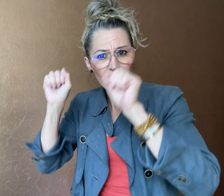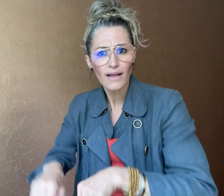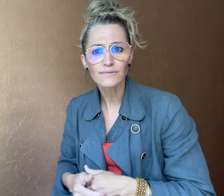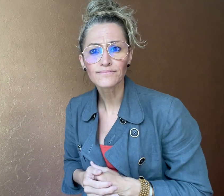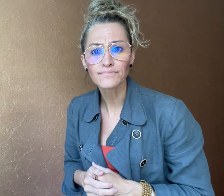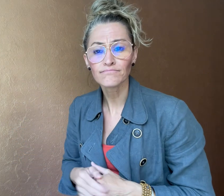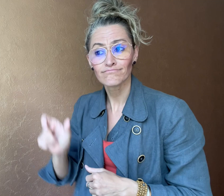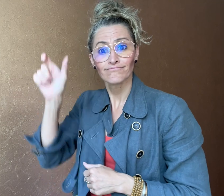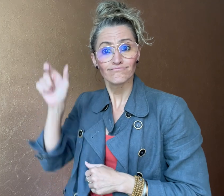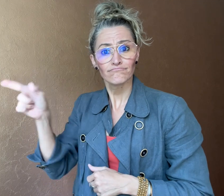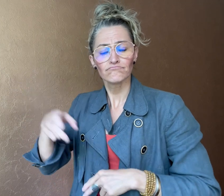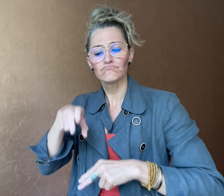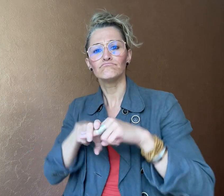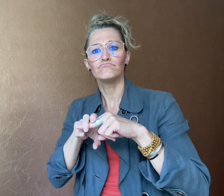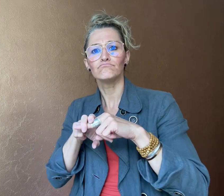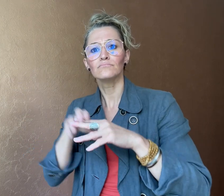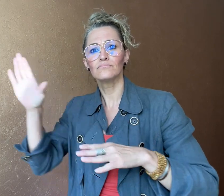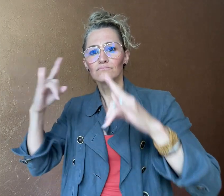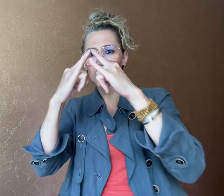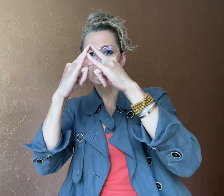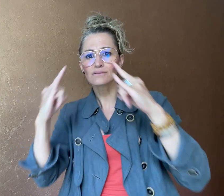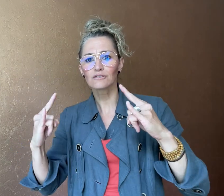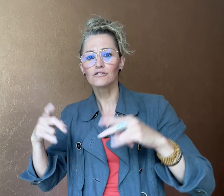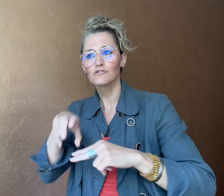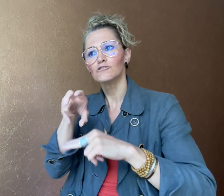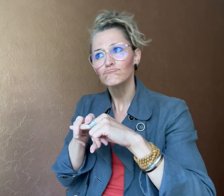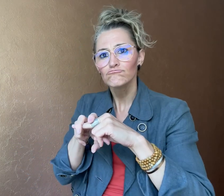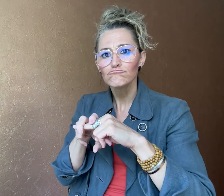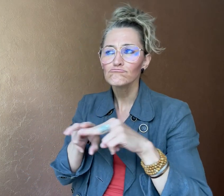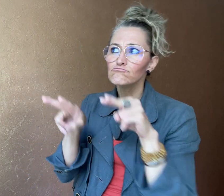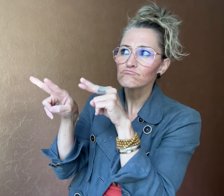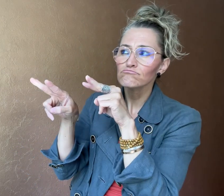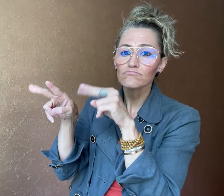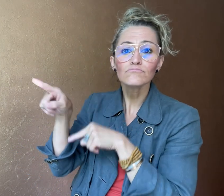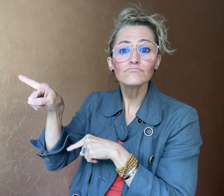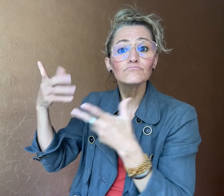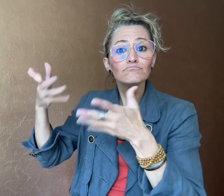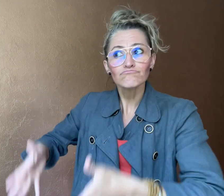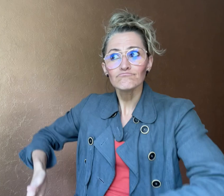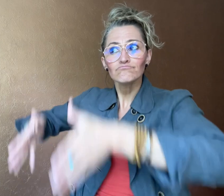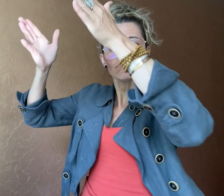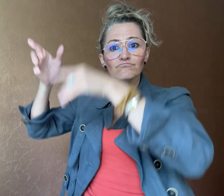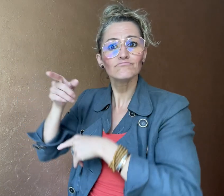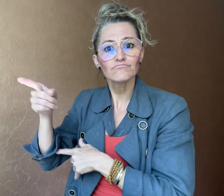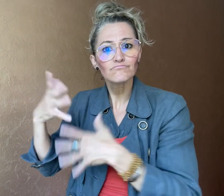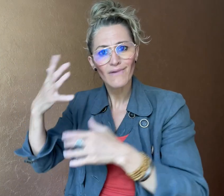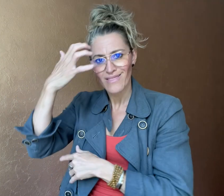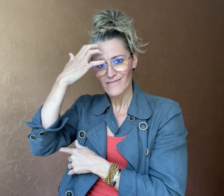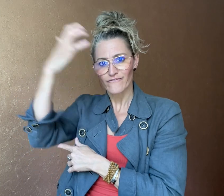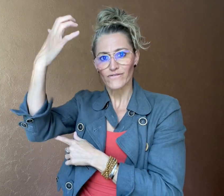his tent in front of the Federal Chancellery